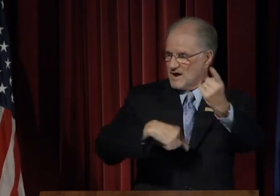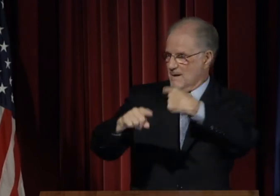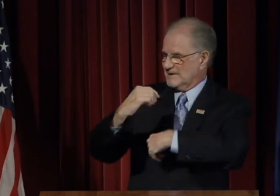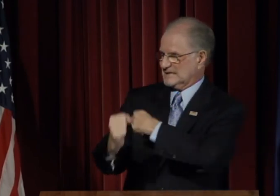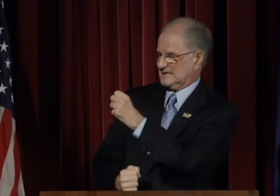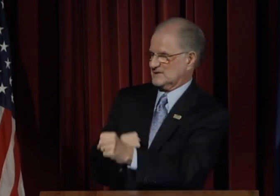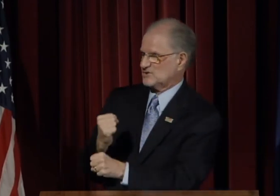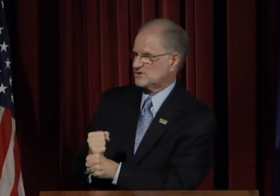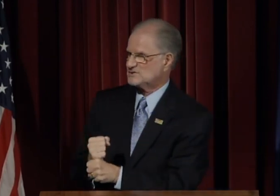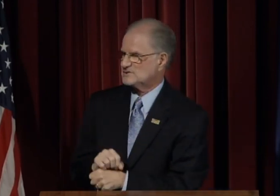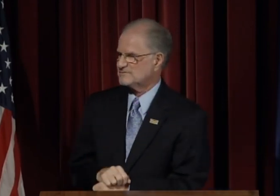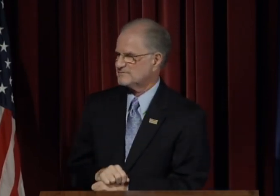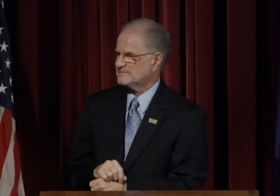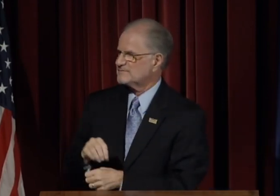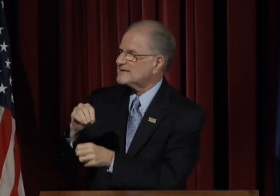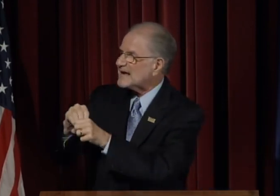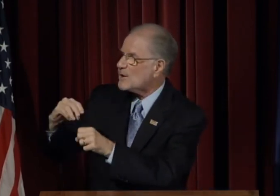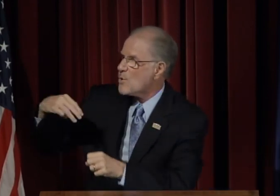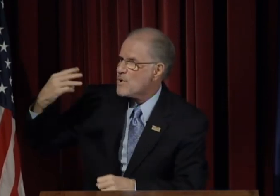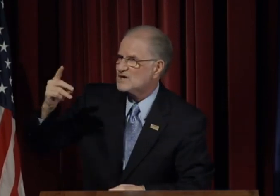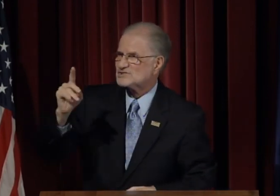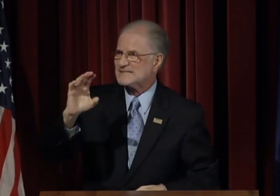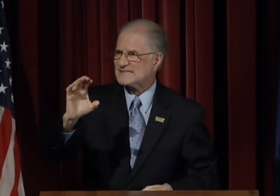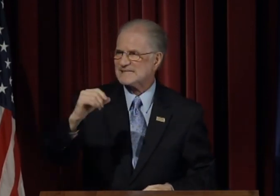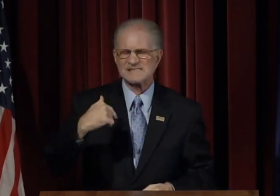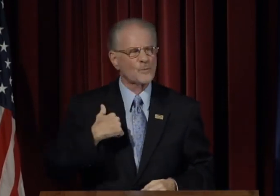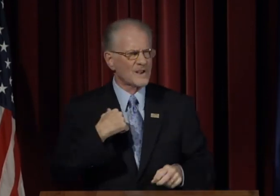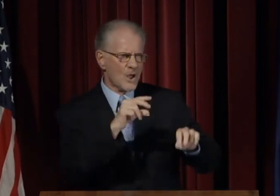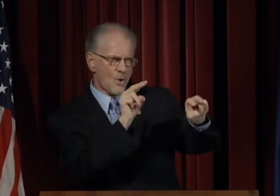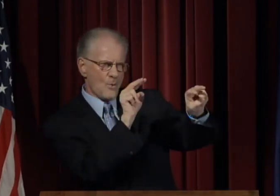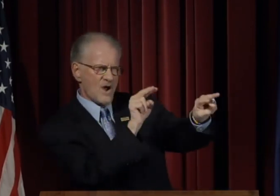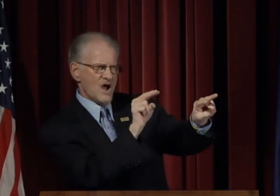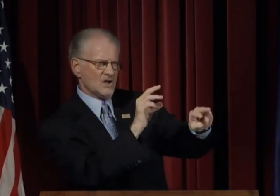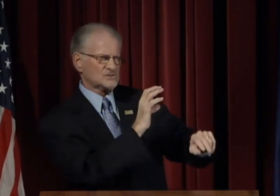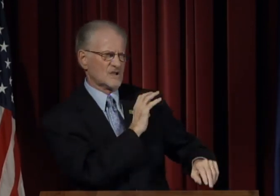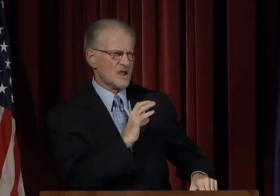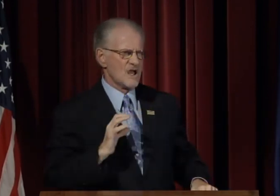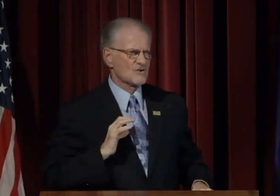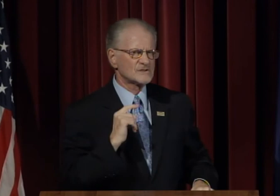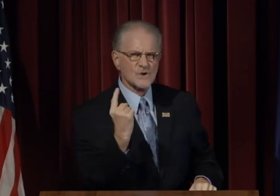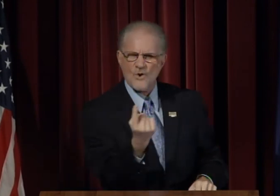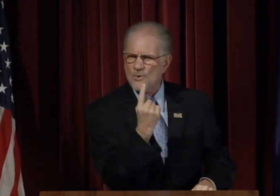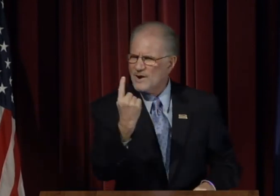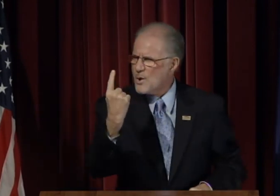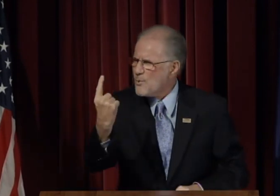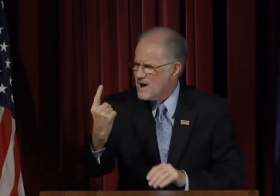in the coming years. In Washington DC